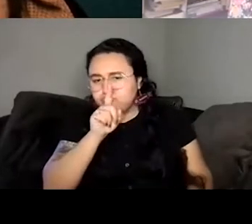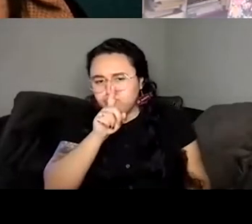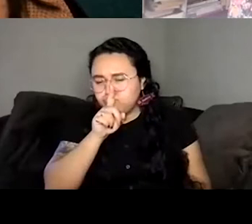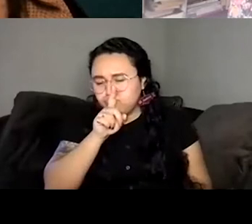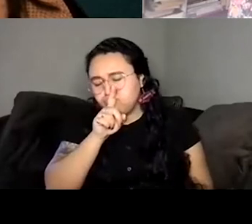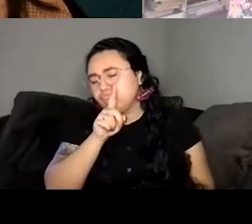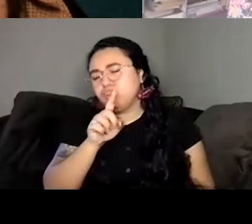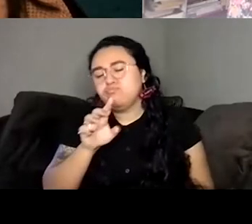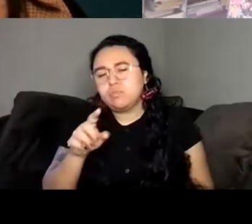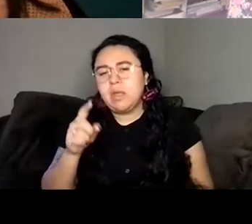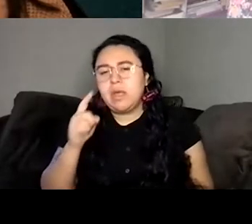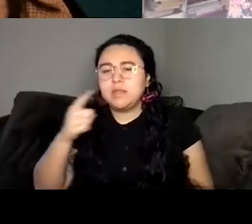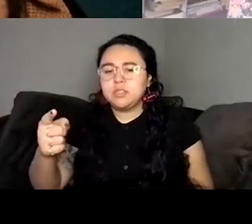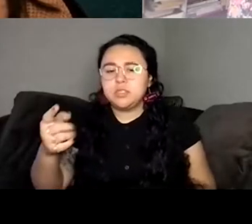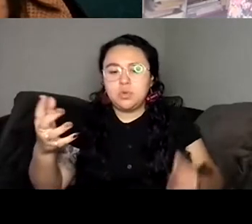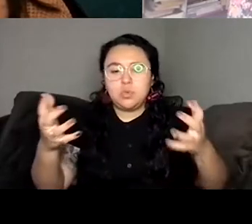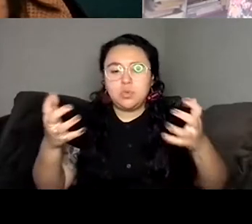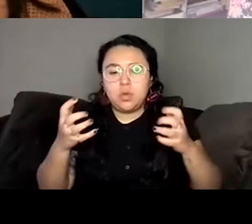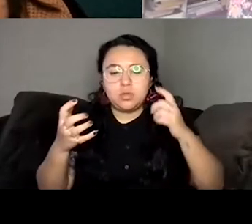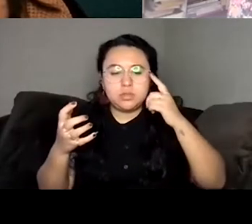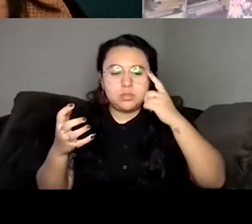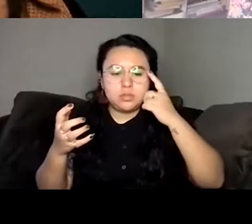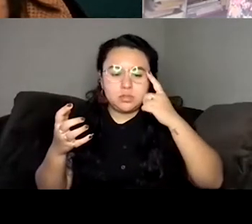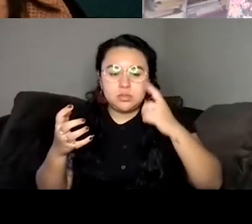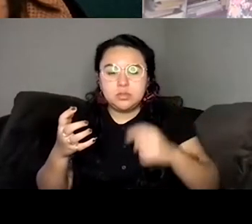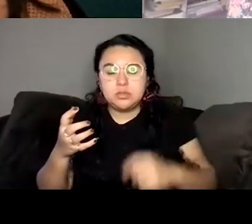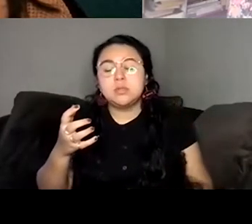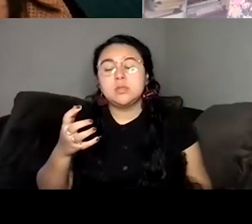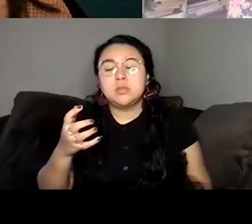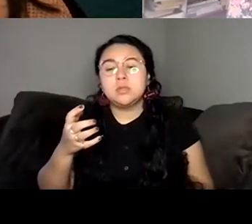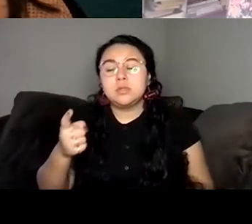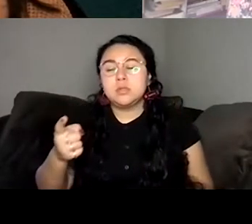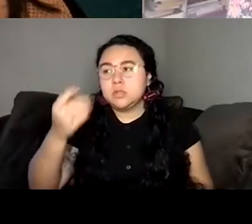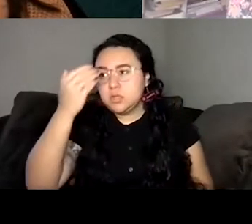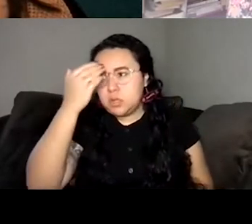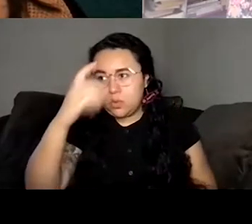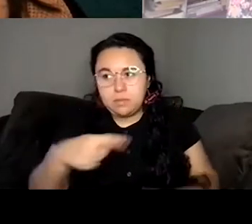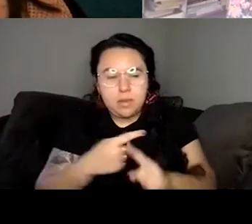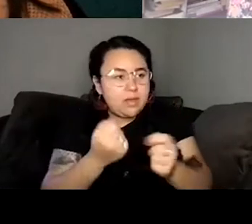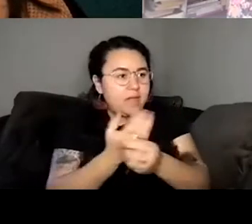which she wants to have she wants to know about everything that's going on. She wants